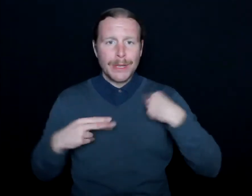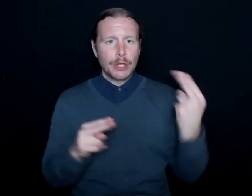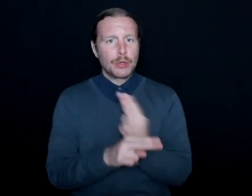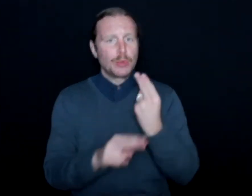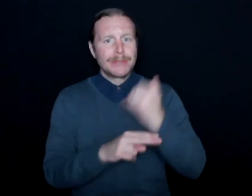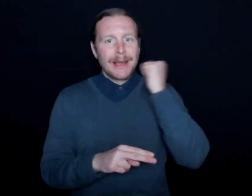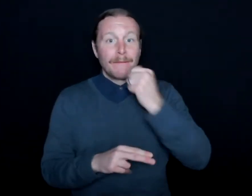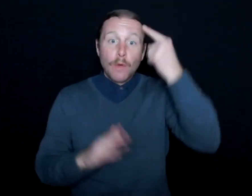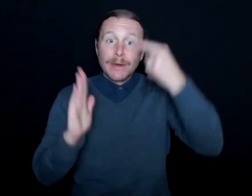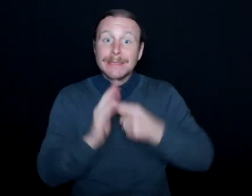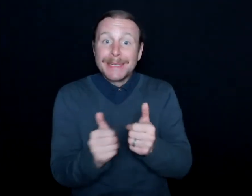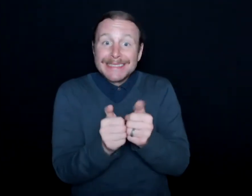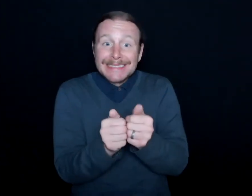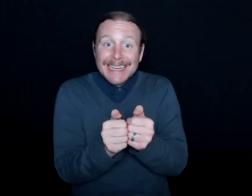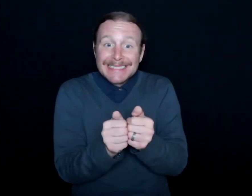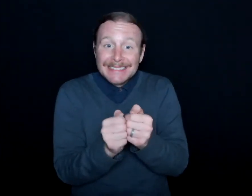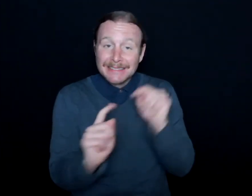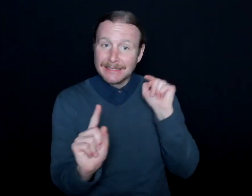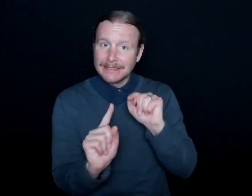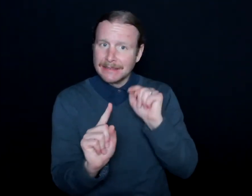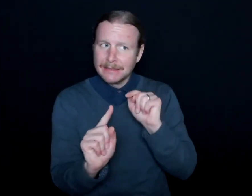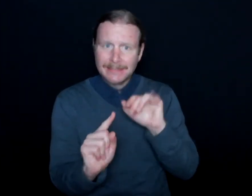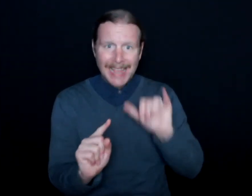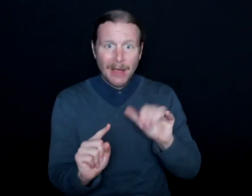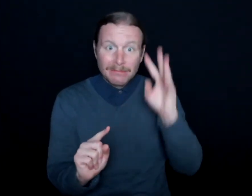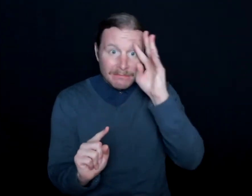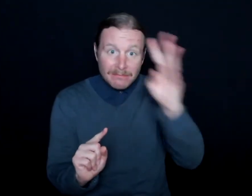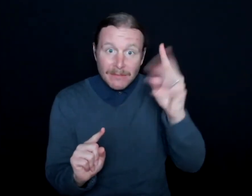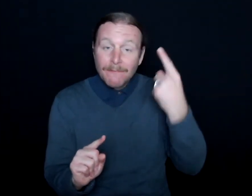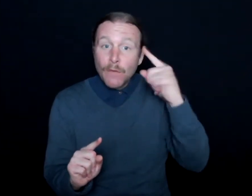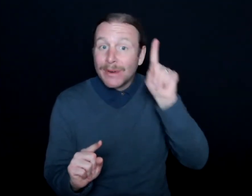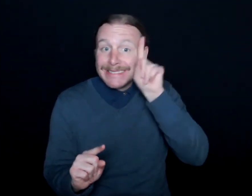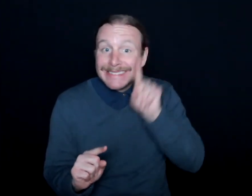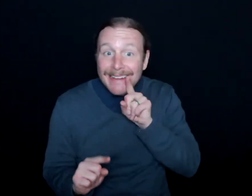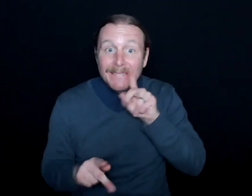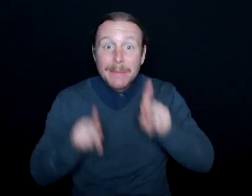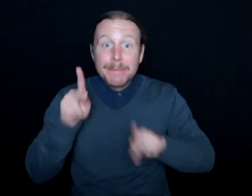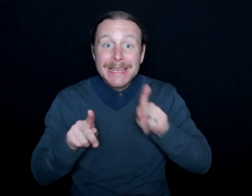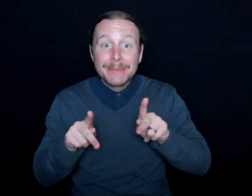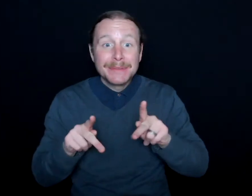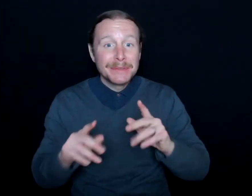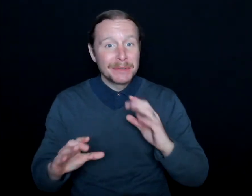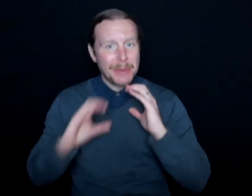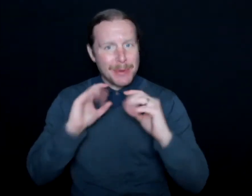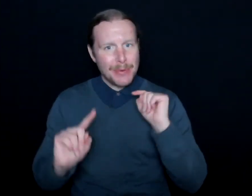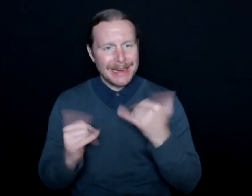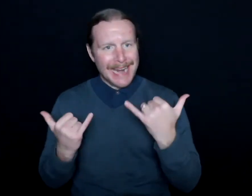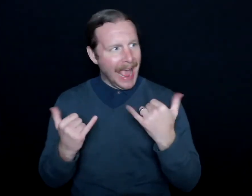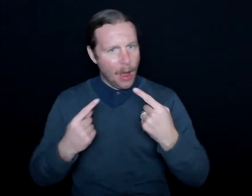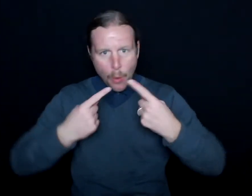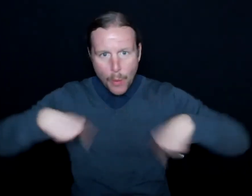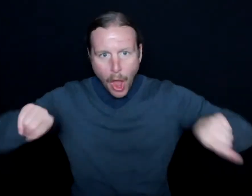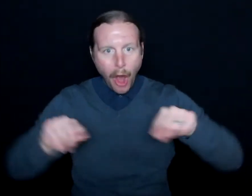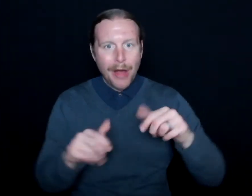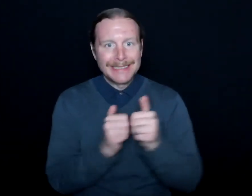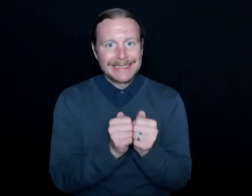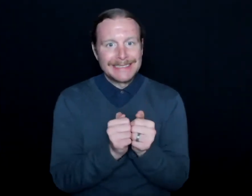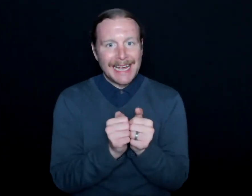For example, texting-- that was created for deaf individuals to communicate. Now we all text as a form of communication.